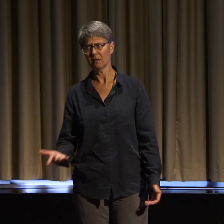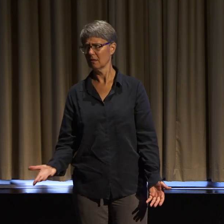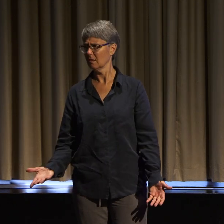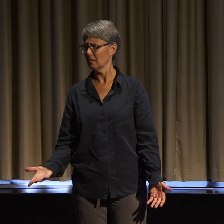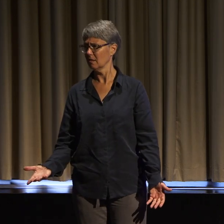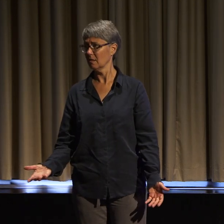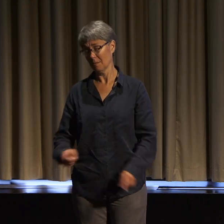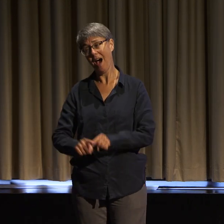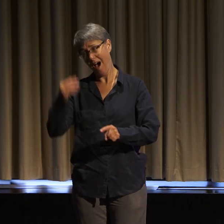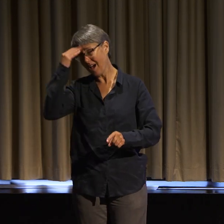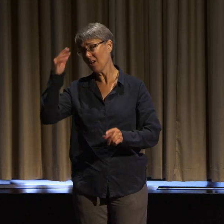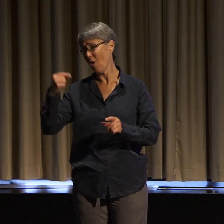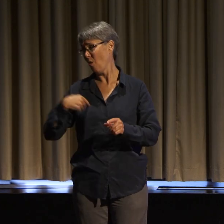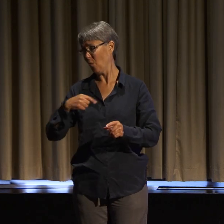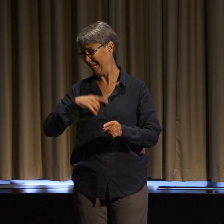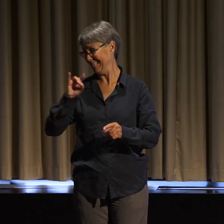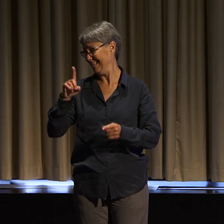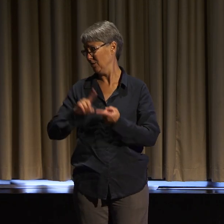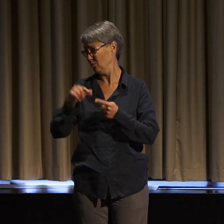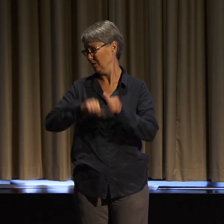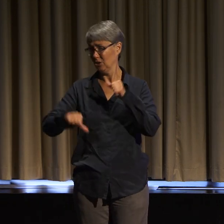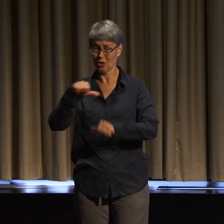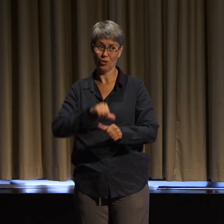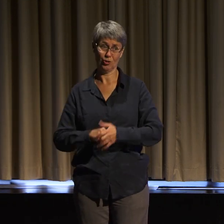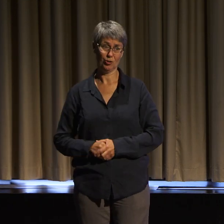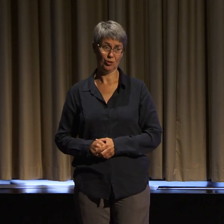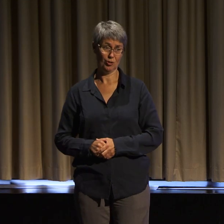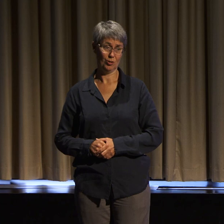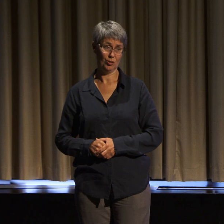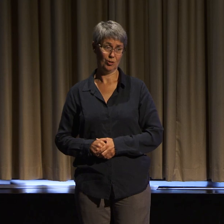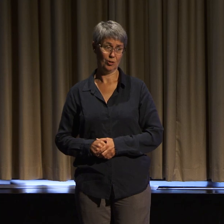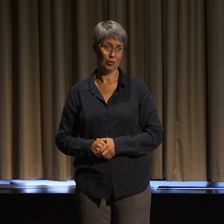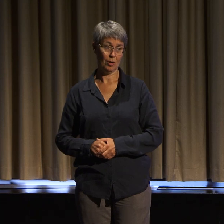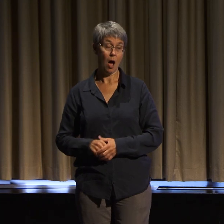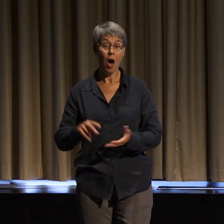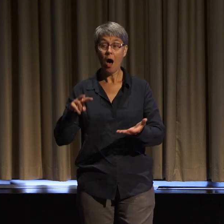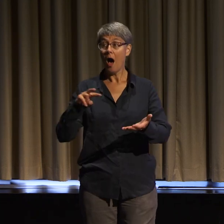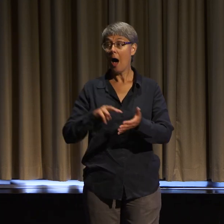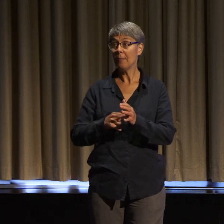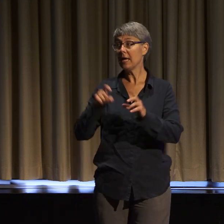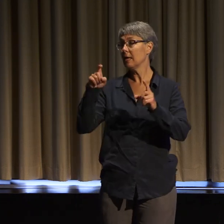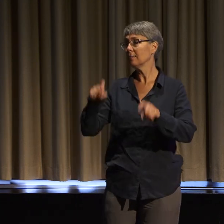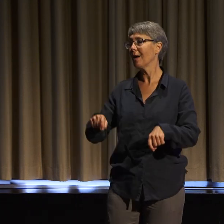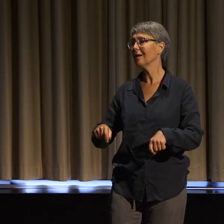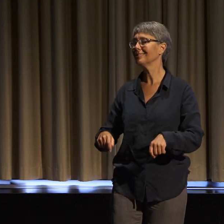Now I am not saying that we all have to be besties with each other, or that people